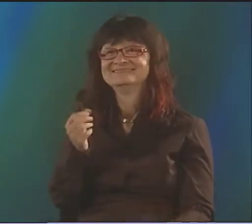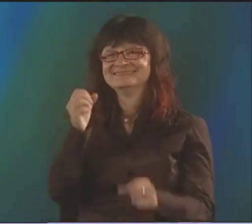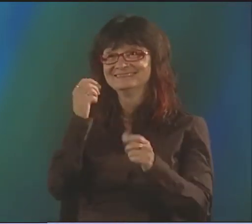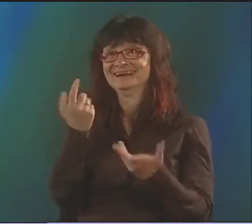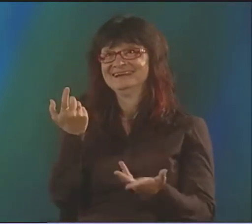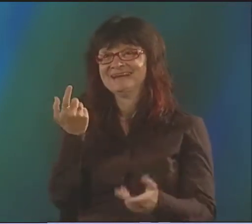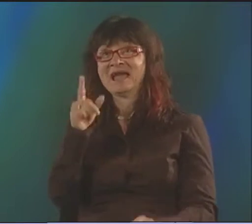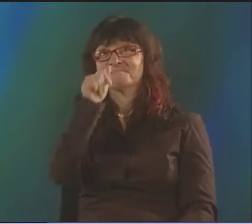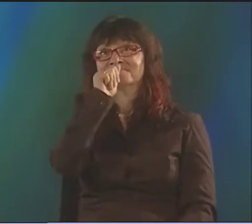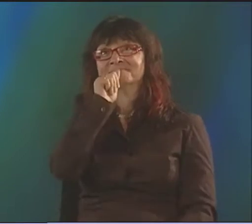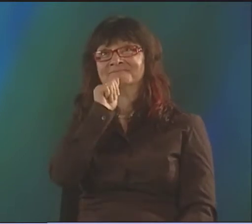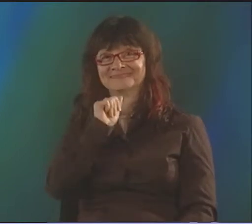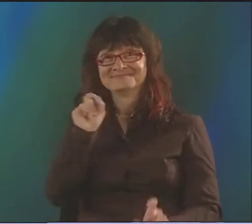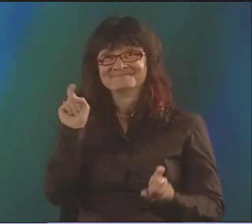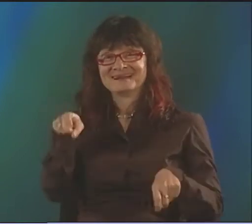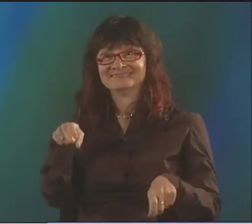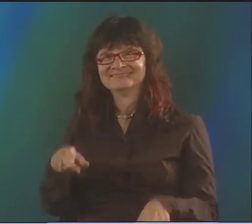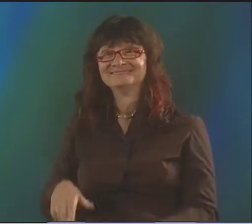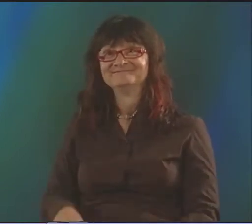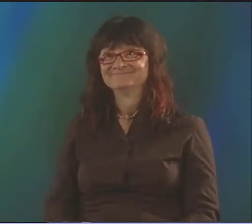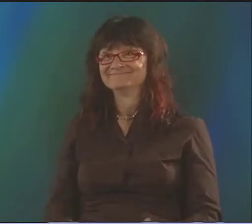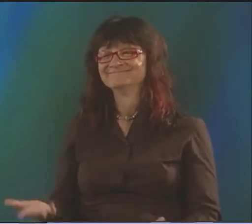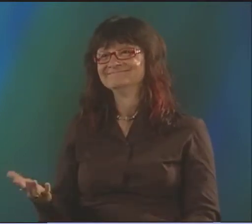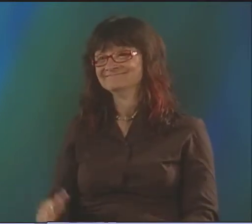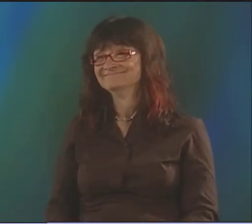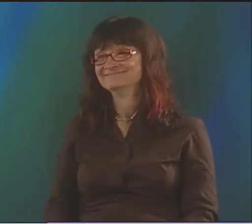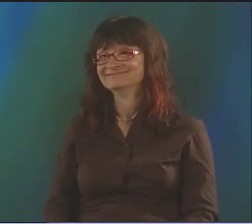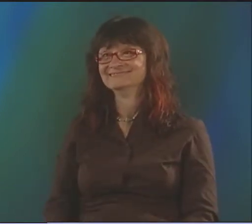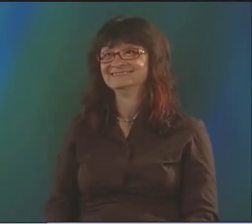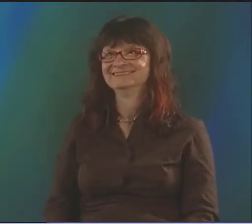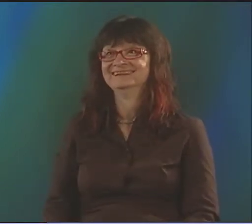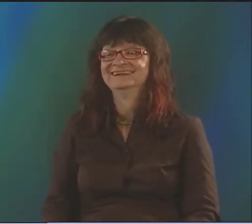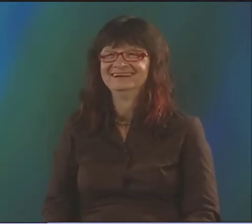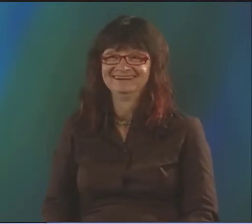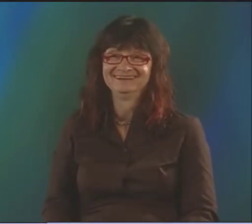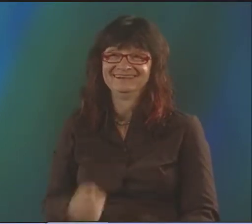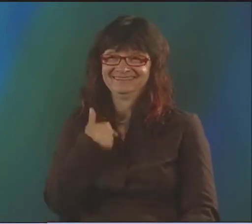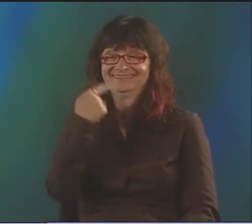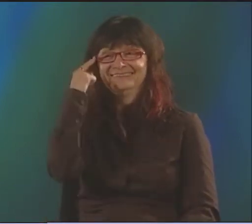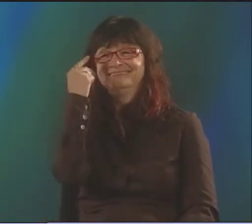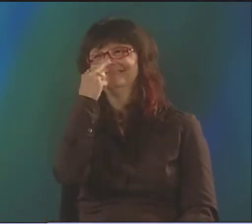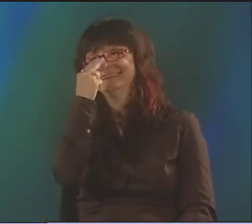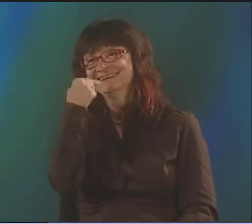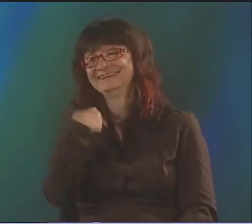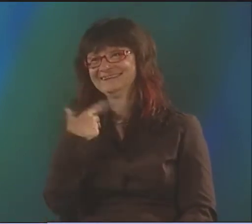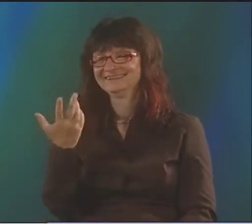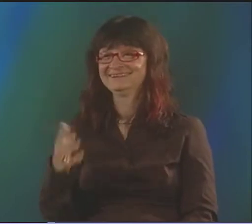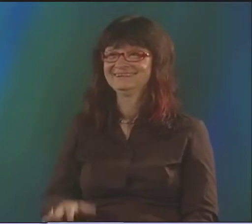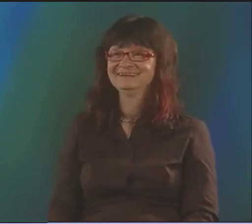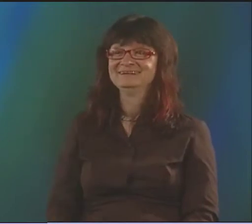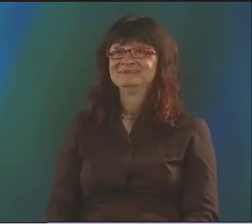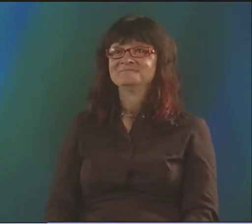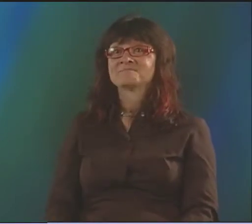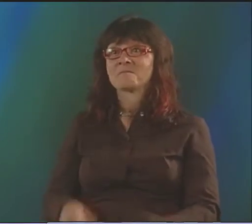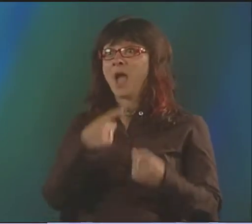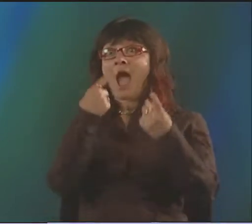AND PETER COOK WAS SO RELIEVED THAT THIS WAS GOING ON BECAUSE THE FUROR DIED DOWN AND EVERYBODY CALMED DOWN, BUT IT WAS REALLY KIND OF FUNNY.